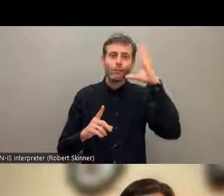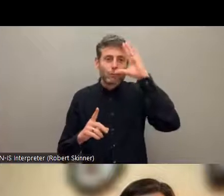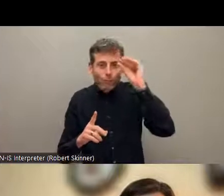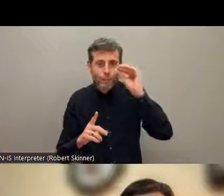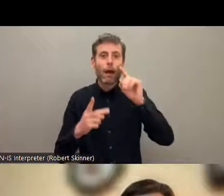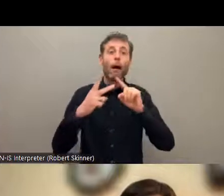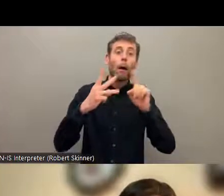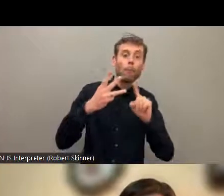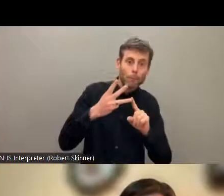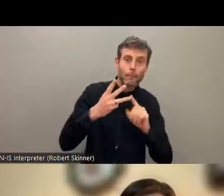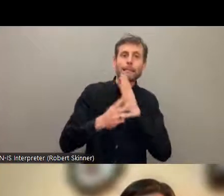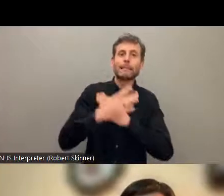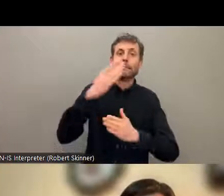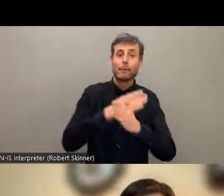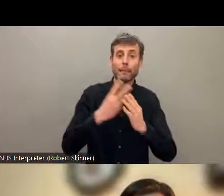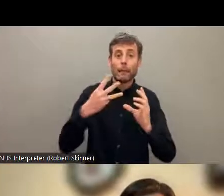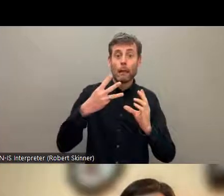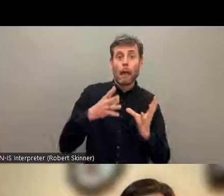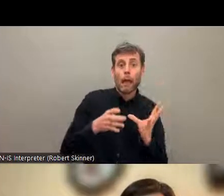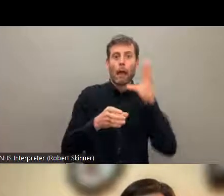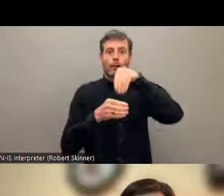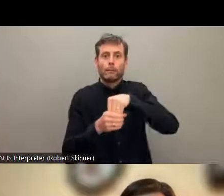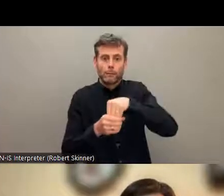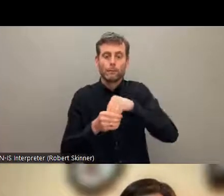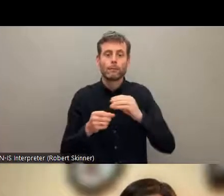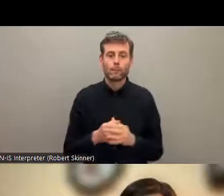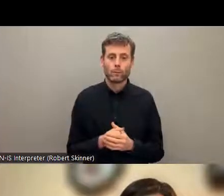people reside, the majority of the population